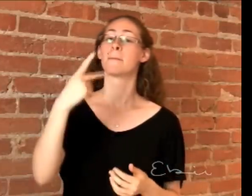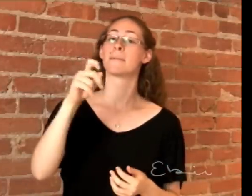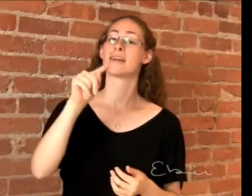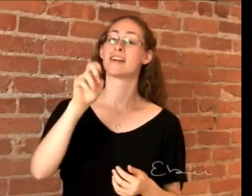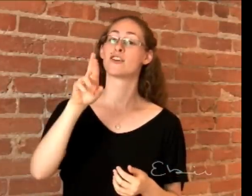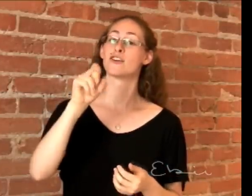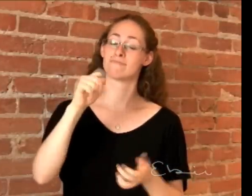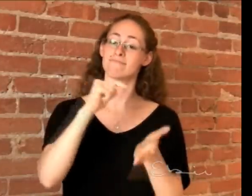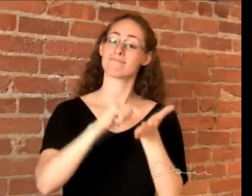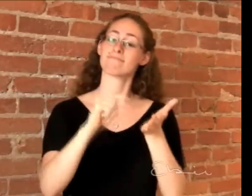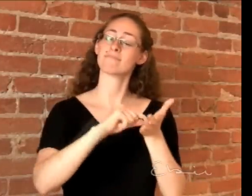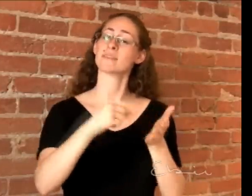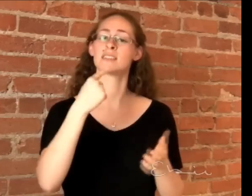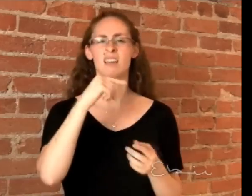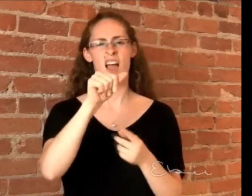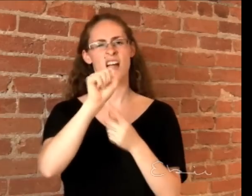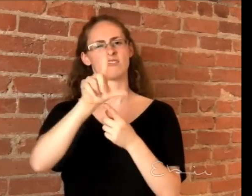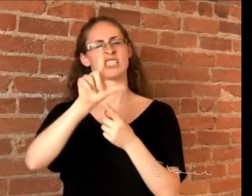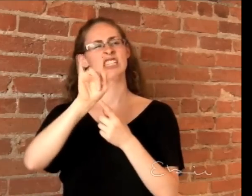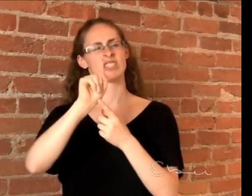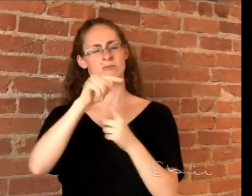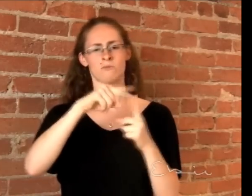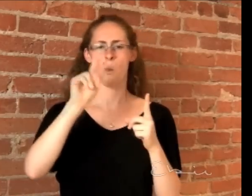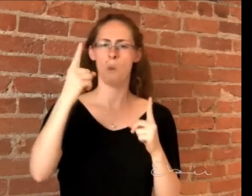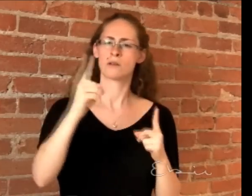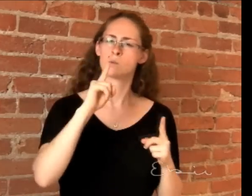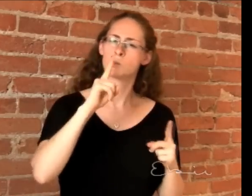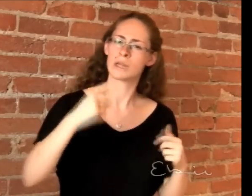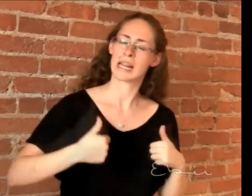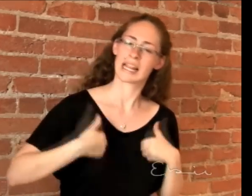Peters (2000) wrote, “ASL literature is the only living